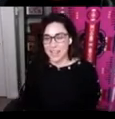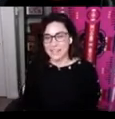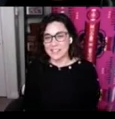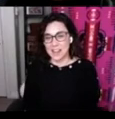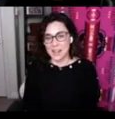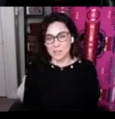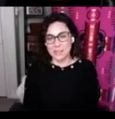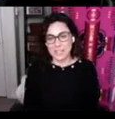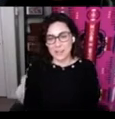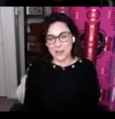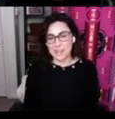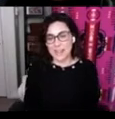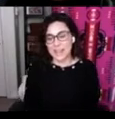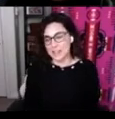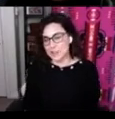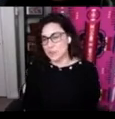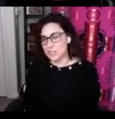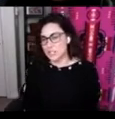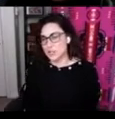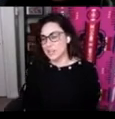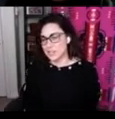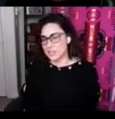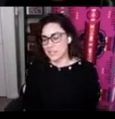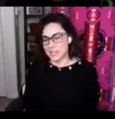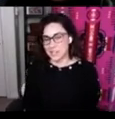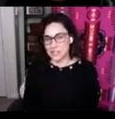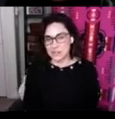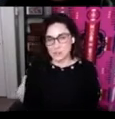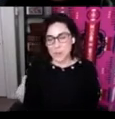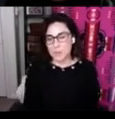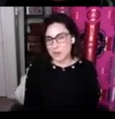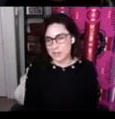and I'm maskēkow-ininiw which it translates in English to Swampy Cree